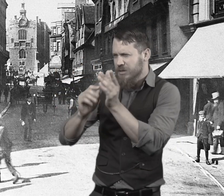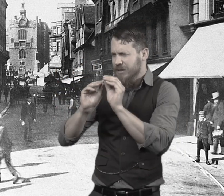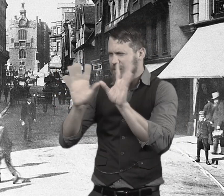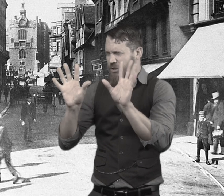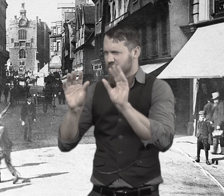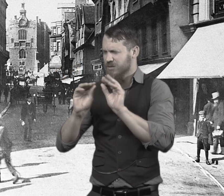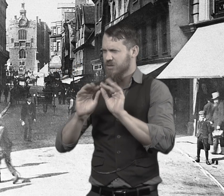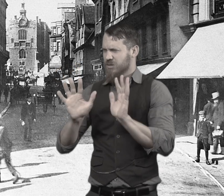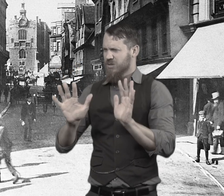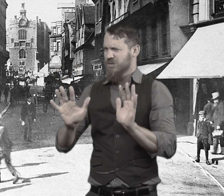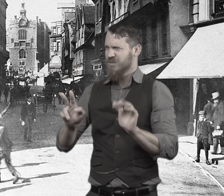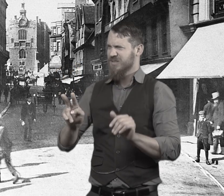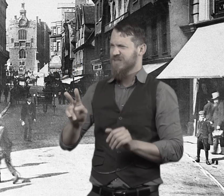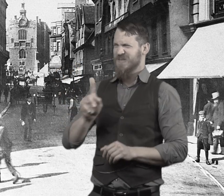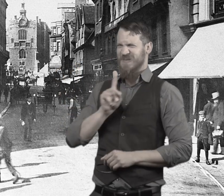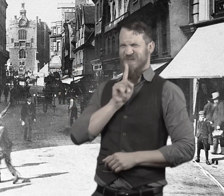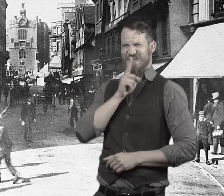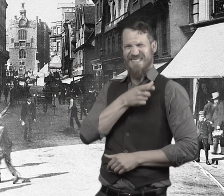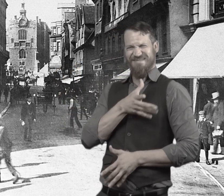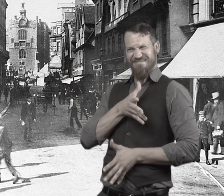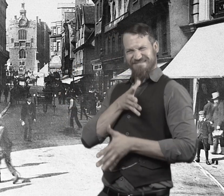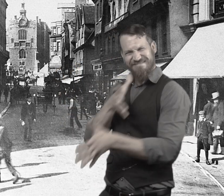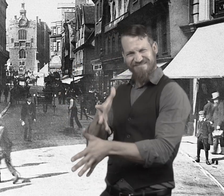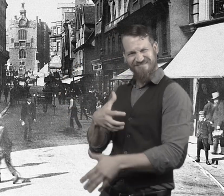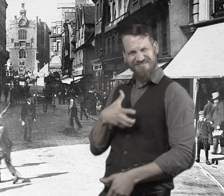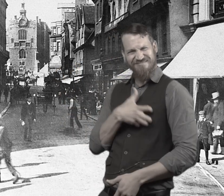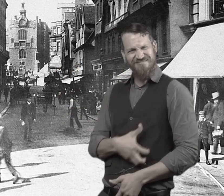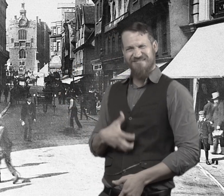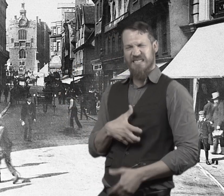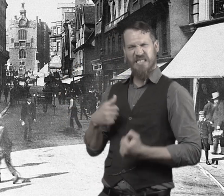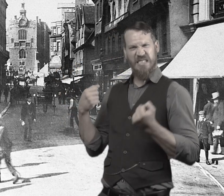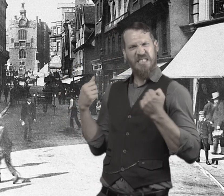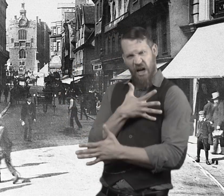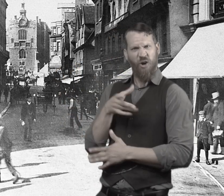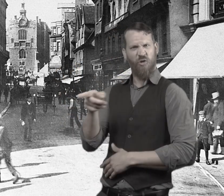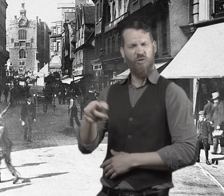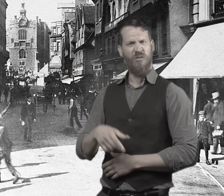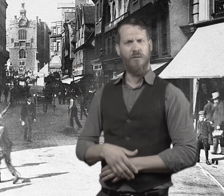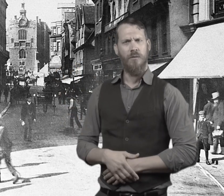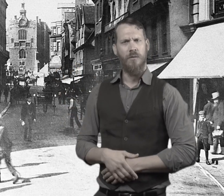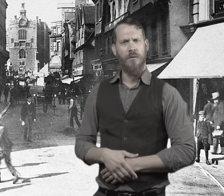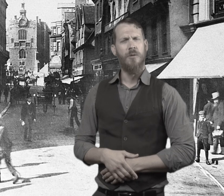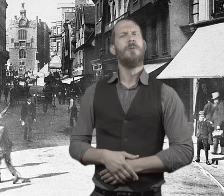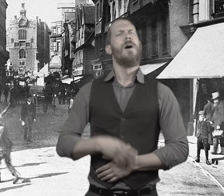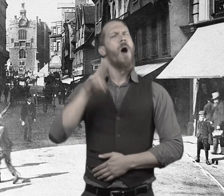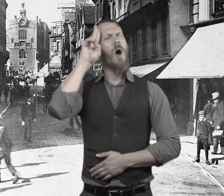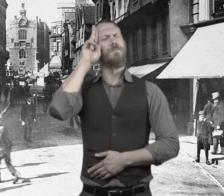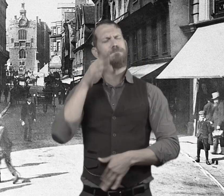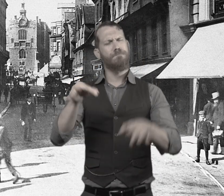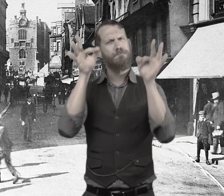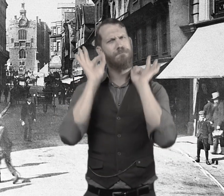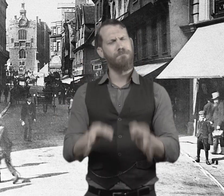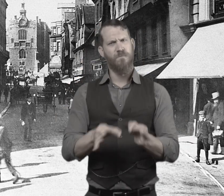Then he approaches him to have this conversation to get clarification. Again, he was so disgusted by his appearance.